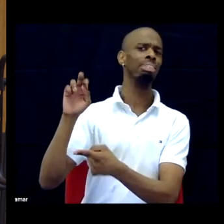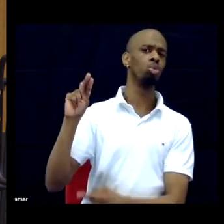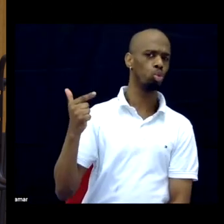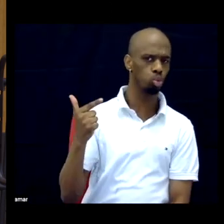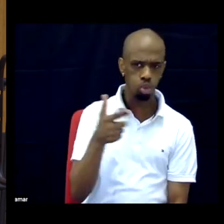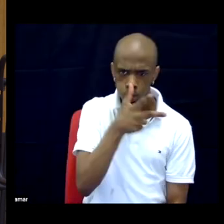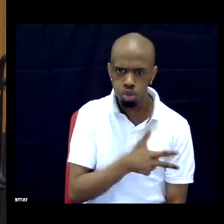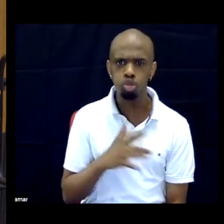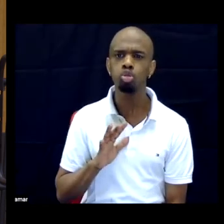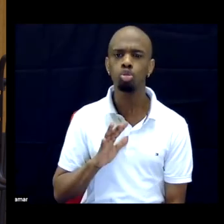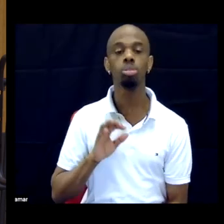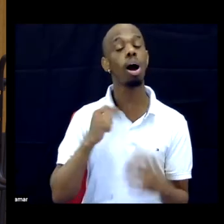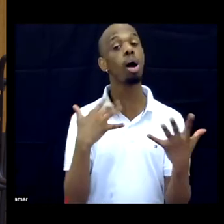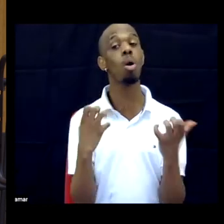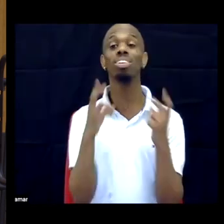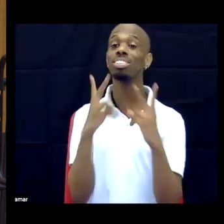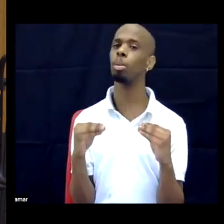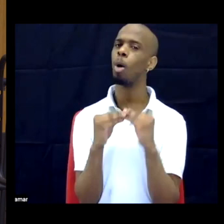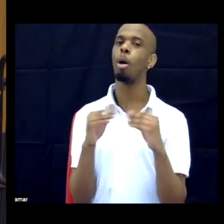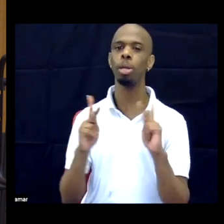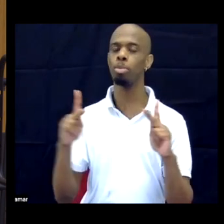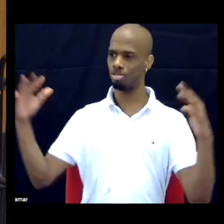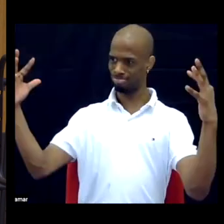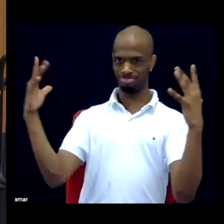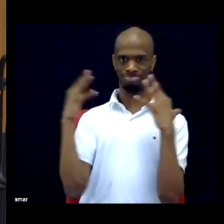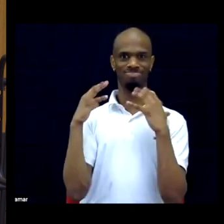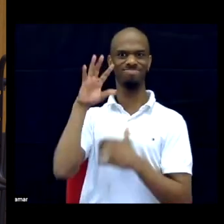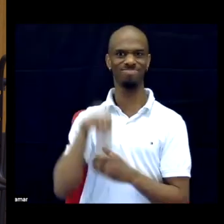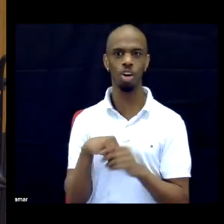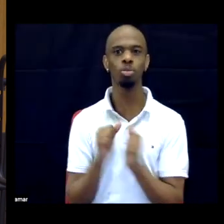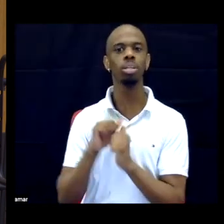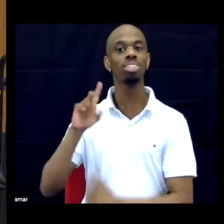more folks coming to disability studies and learning disability studies approaches who